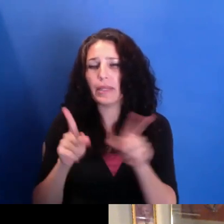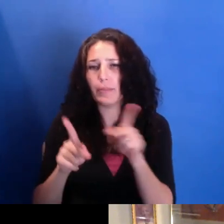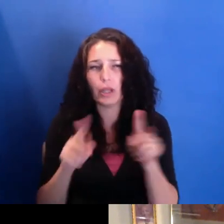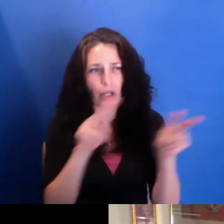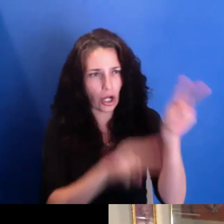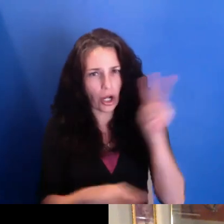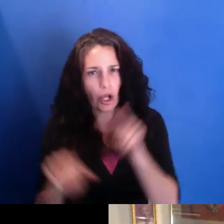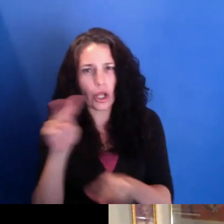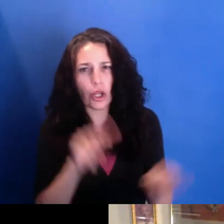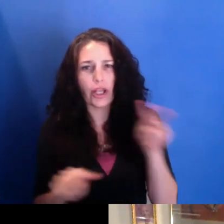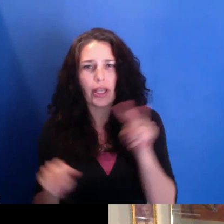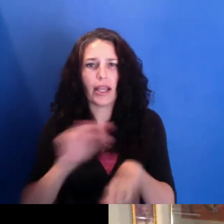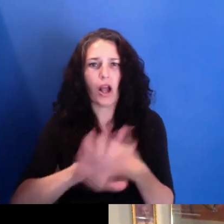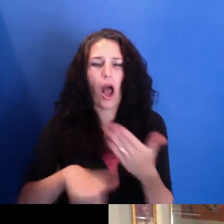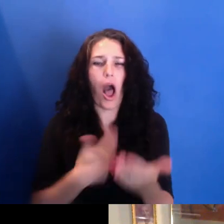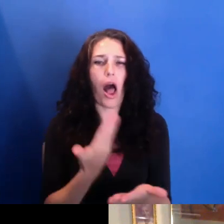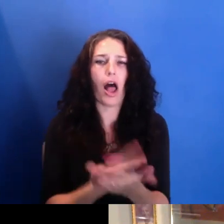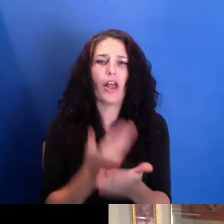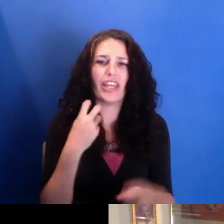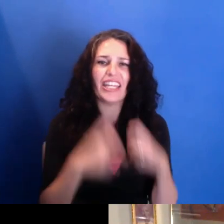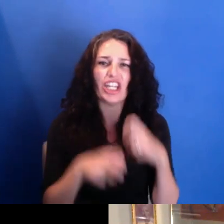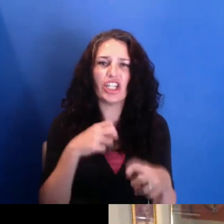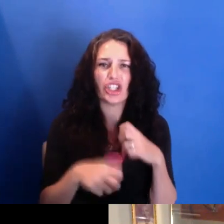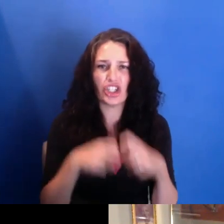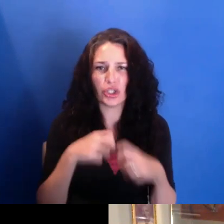and their stories, but there-- but there were films that were reflective of community.